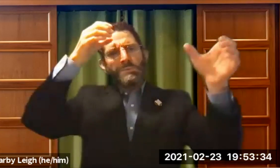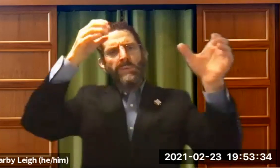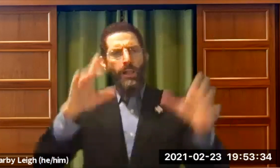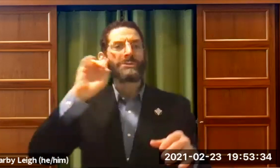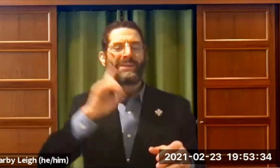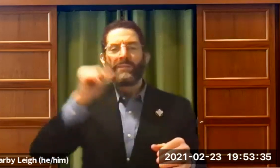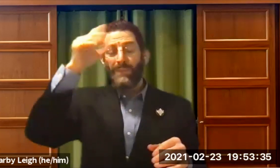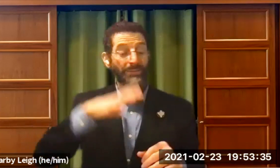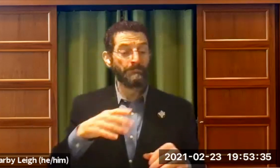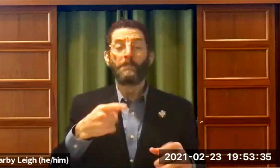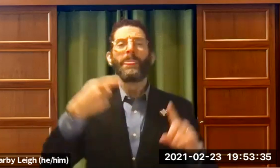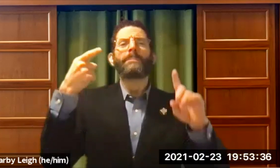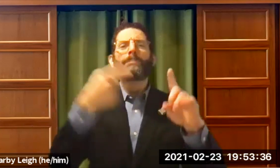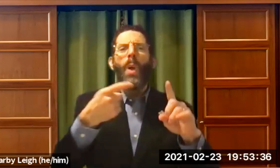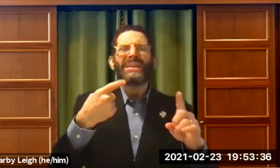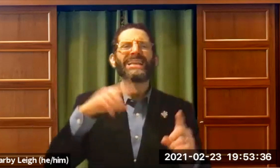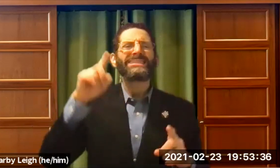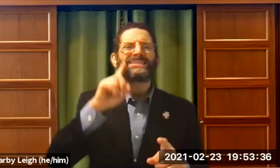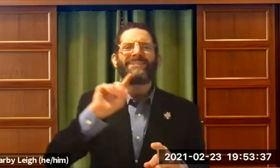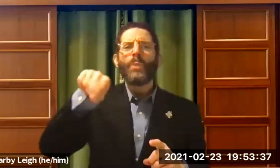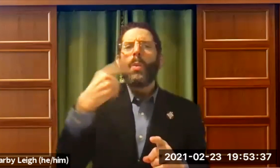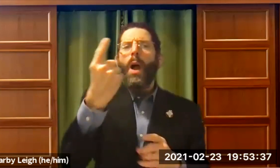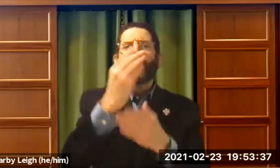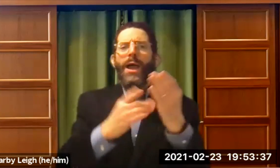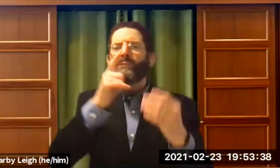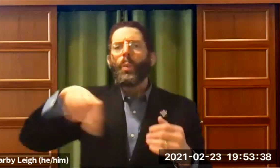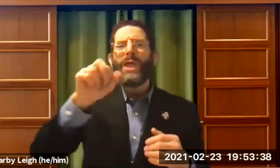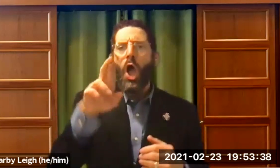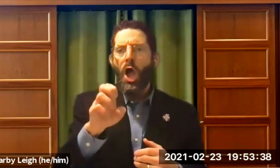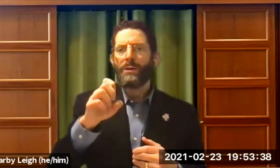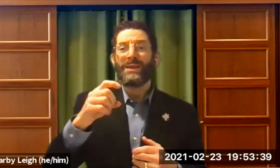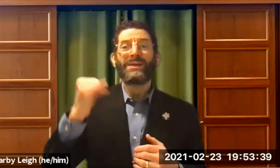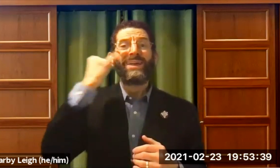another wonderful scholar, a deaf man, but I'm the second author with another deaf man.